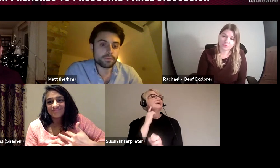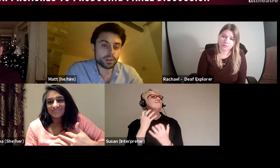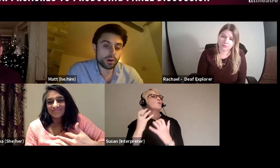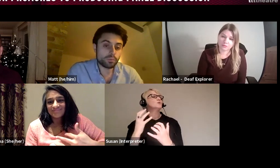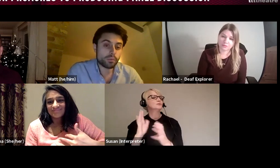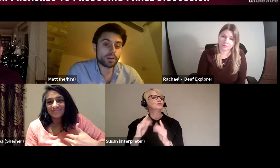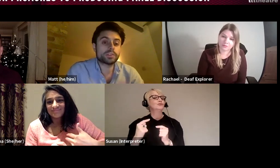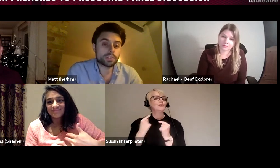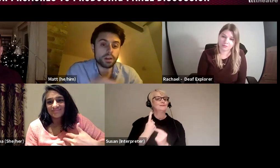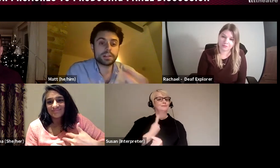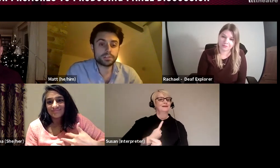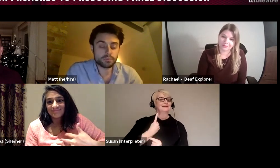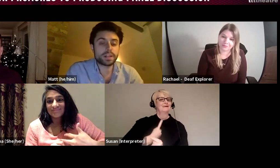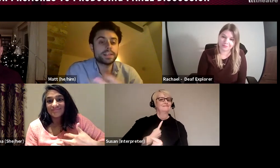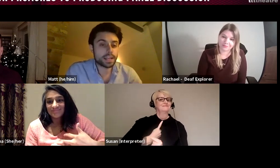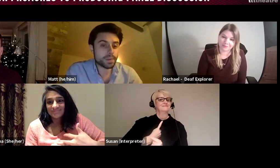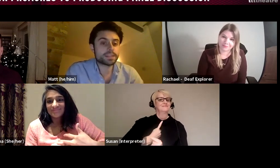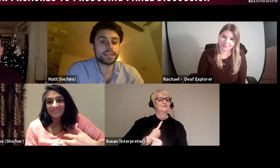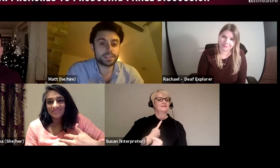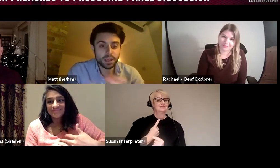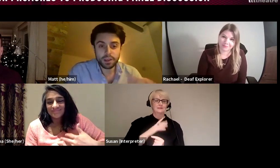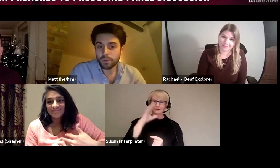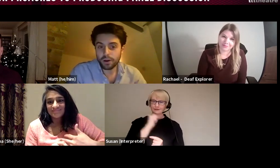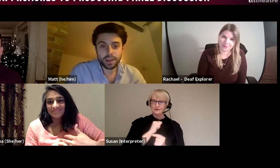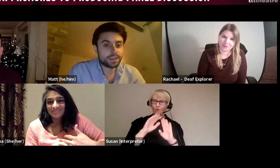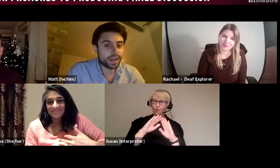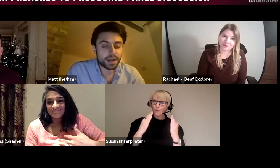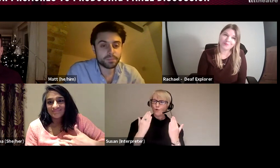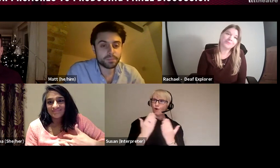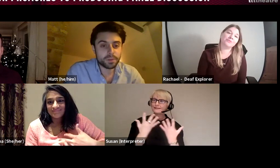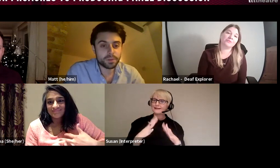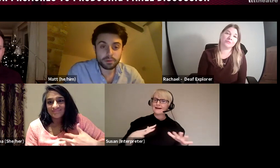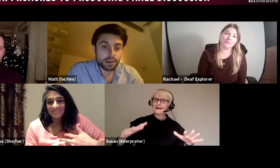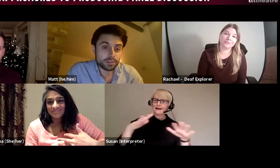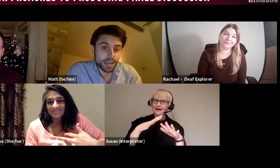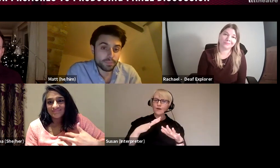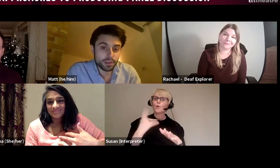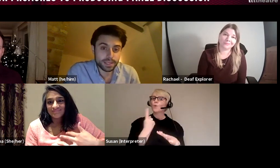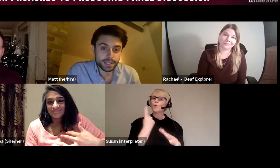a world where we are socialised on a really daily basis by the people around us and by the media